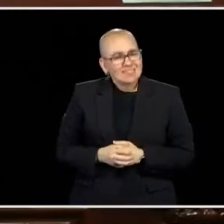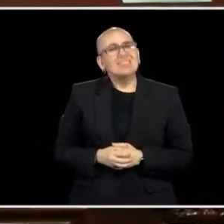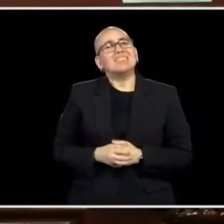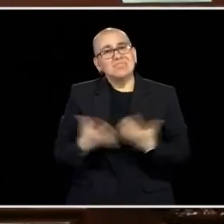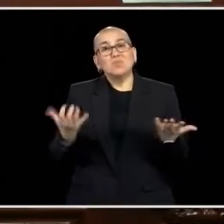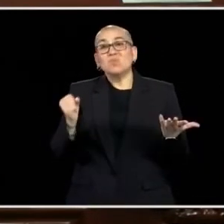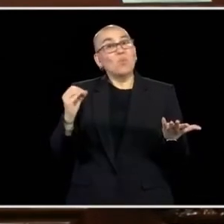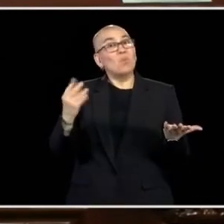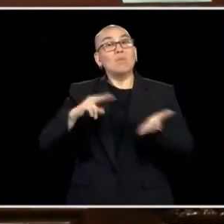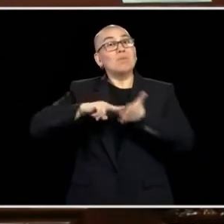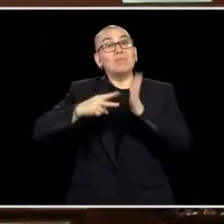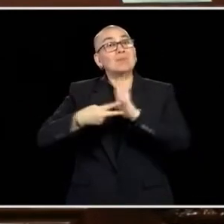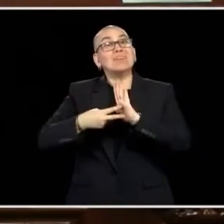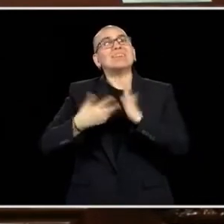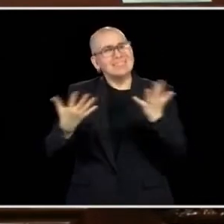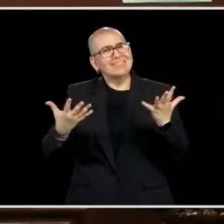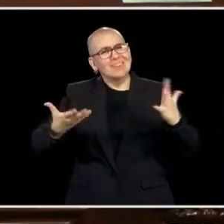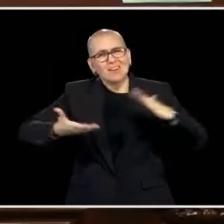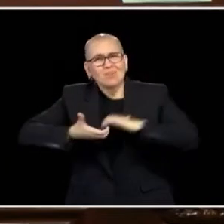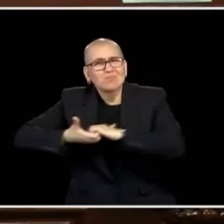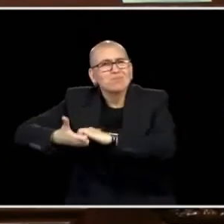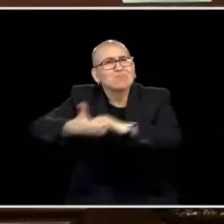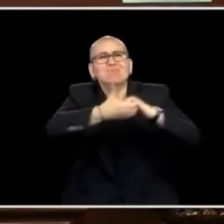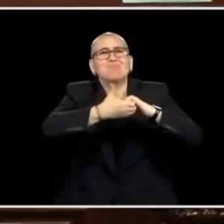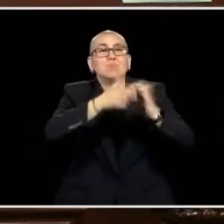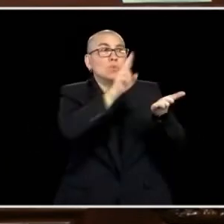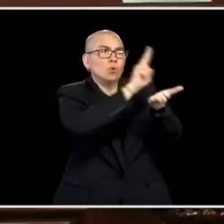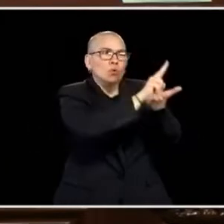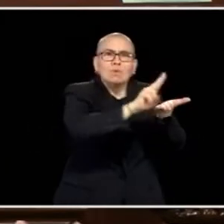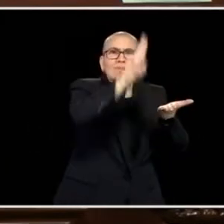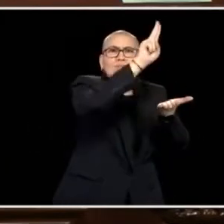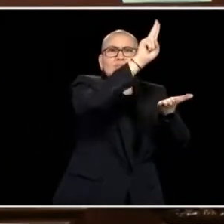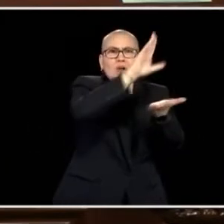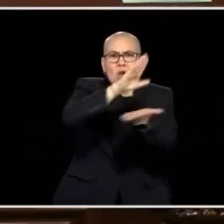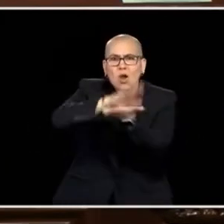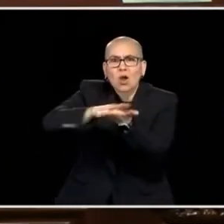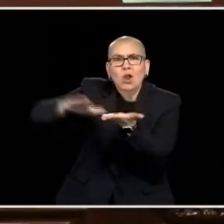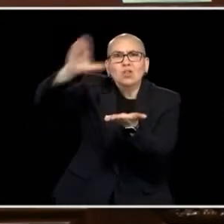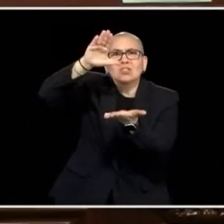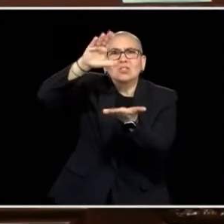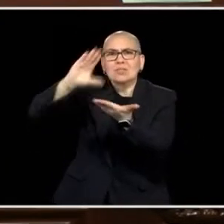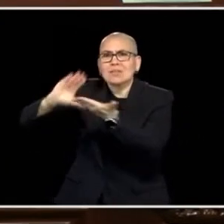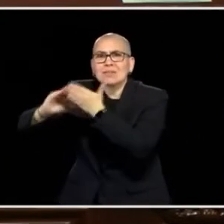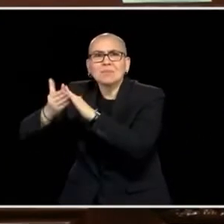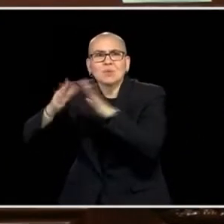WE SAW WONDERFUL PUBLIC-PRIVATE PARTNERSHIPS, AND OUR NIVERSITIES AND COMMUNITY COLLEGES CAME TOGETHER AROUND THIS ISSUE,